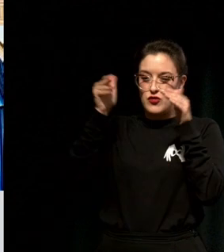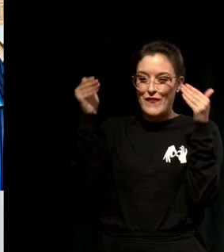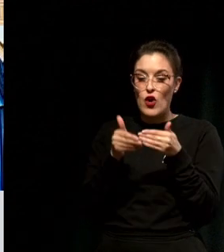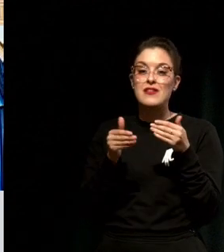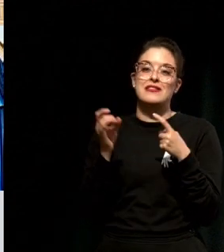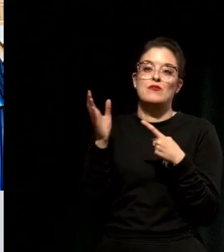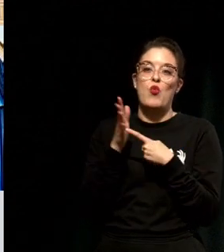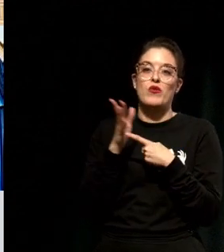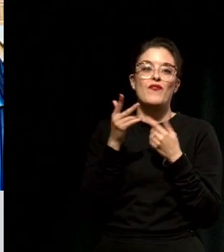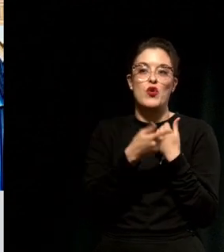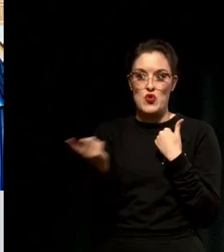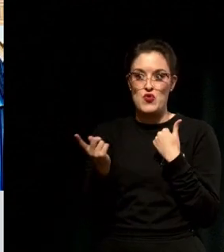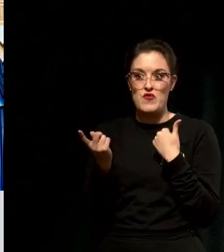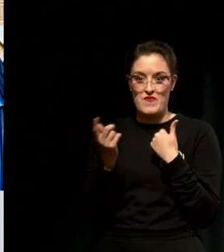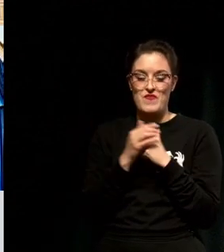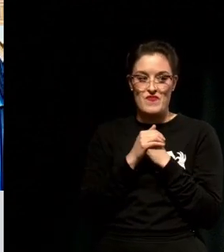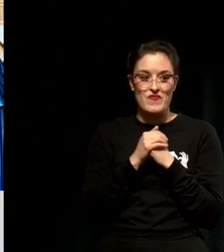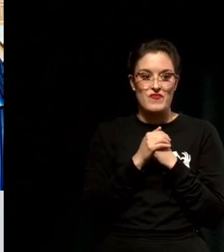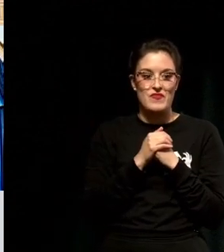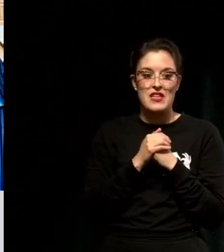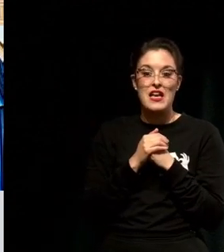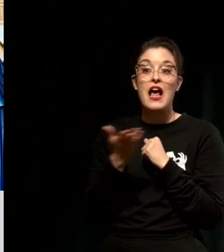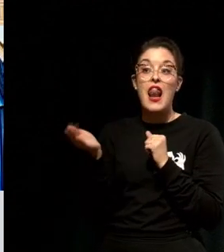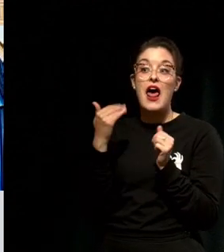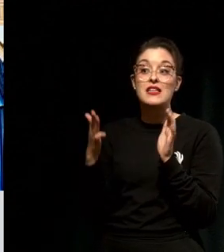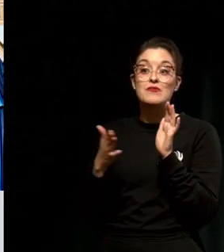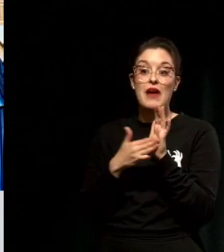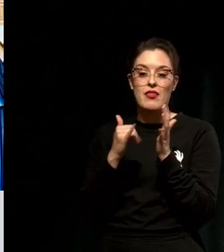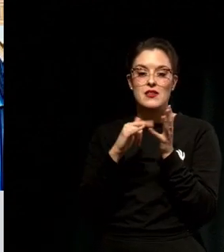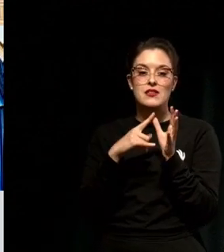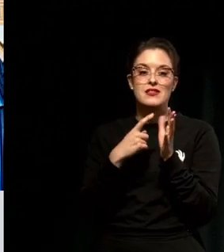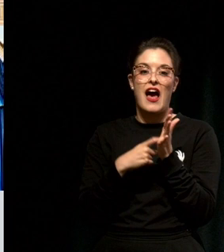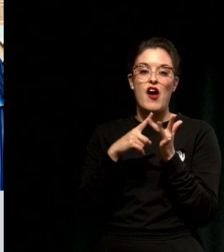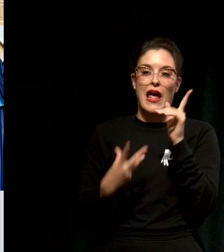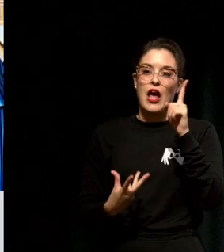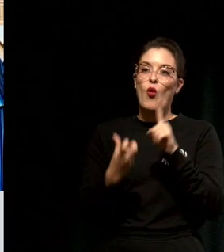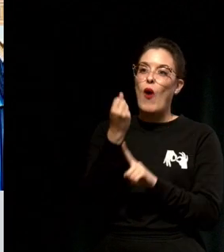Last month SAARI Collective won the Victorian Government's Multicultural Media Award.